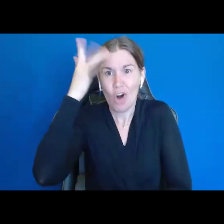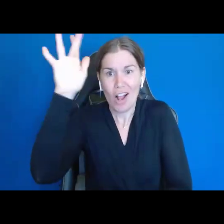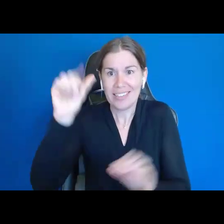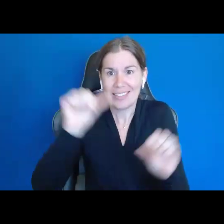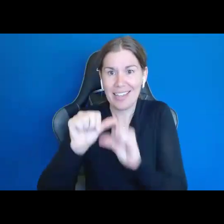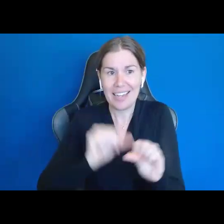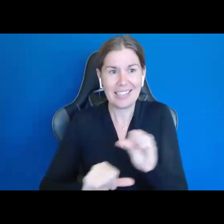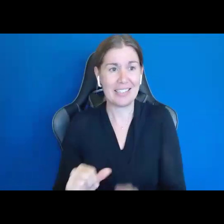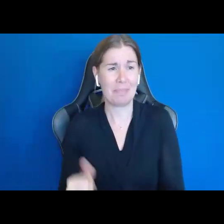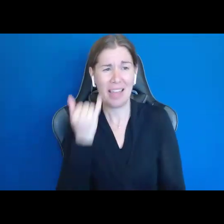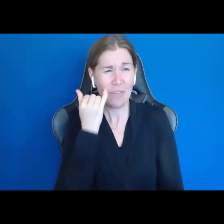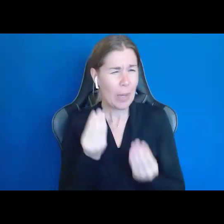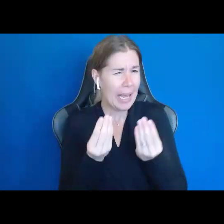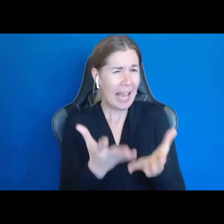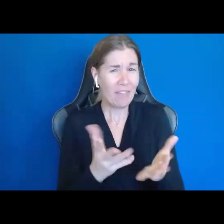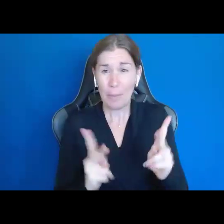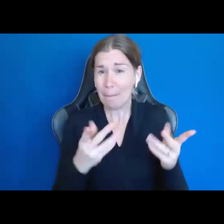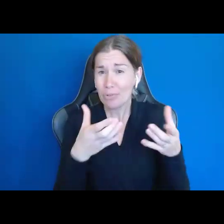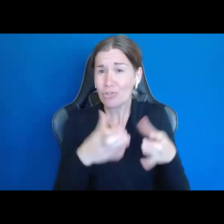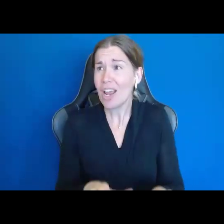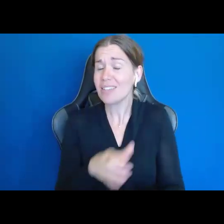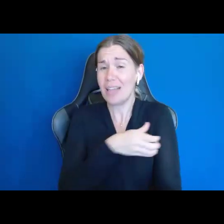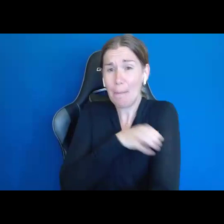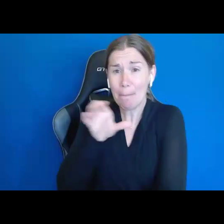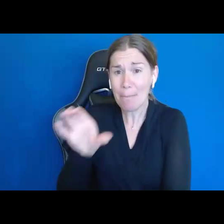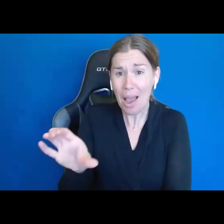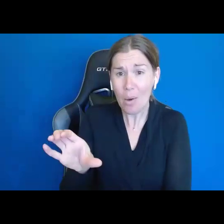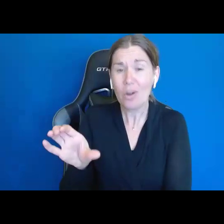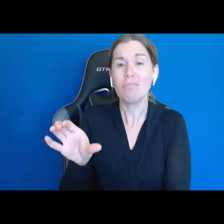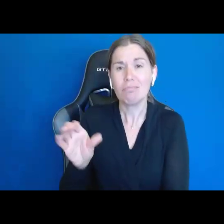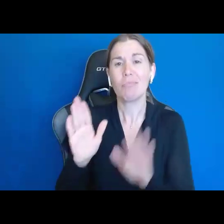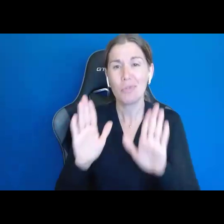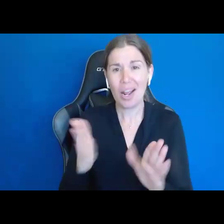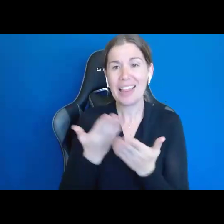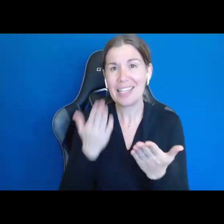if we empower self determination, great things can happen.